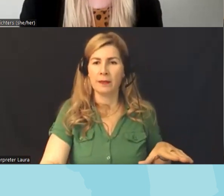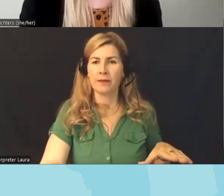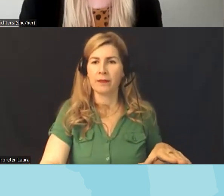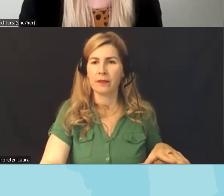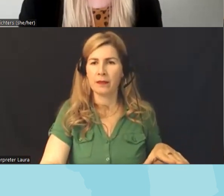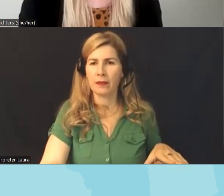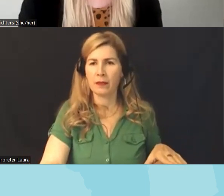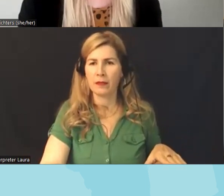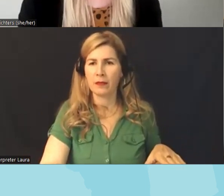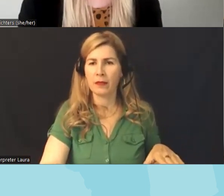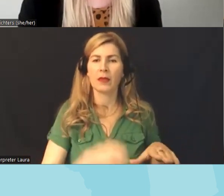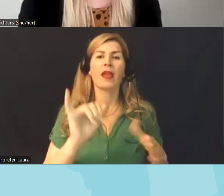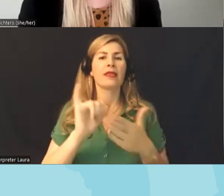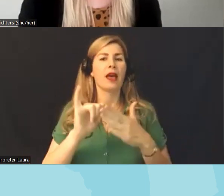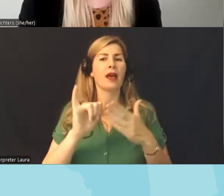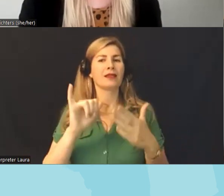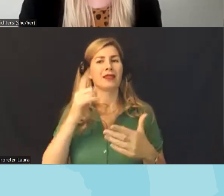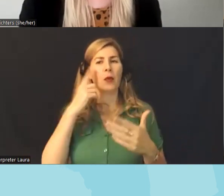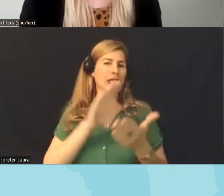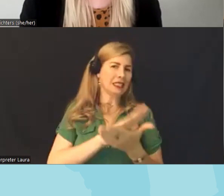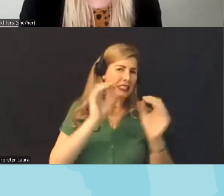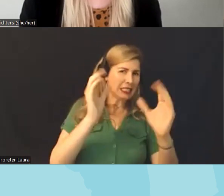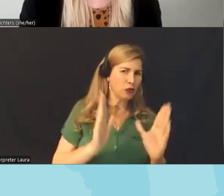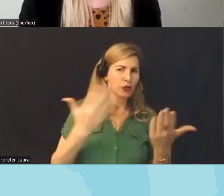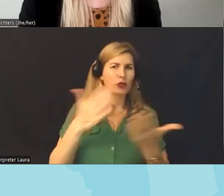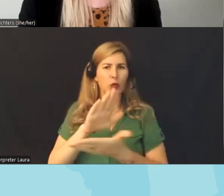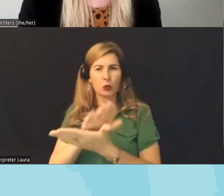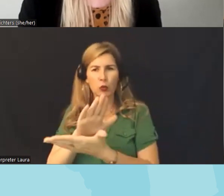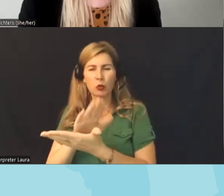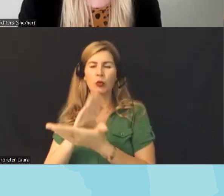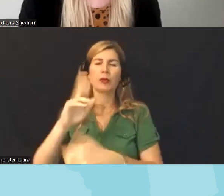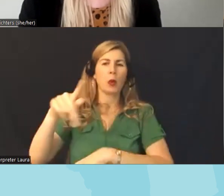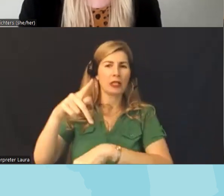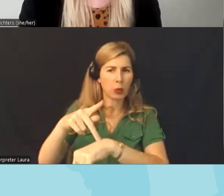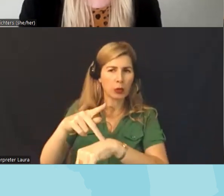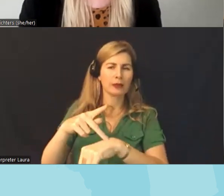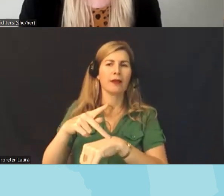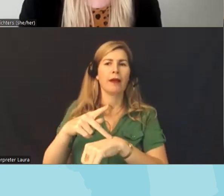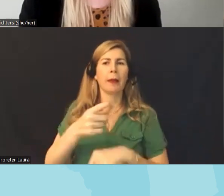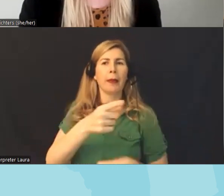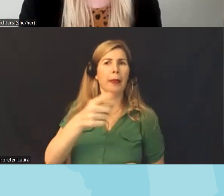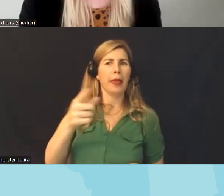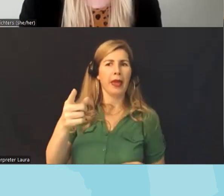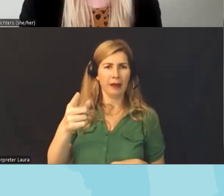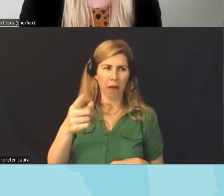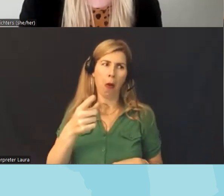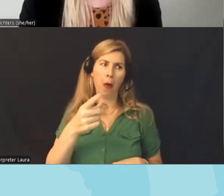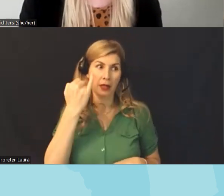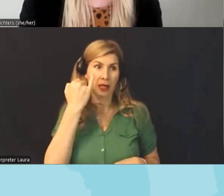of this teachers school librarians principles to be criminally prosecuted if that material is